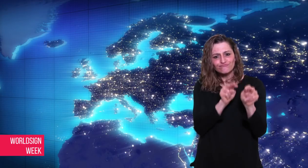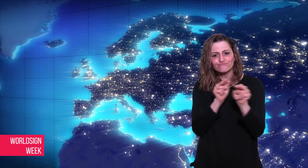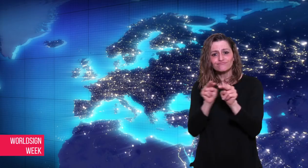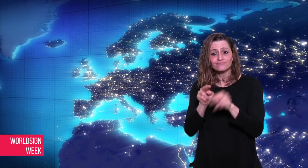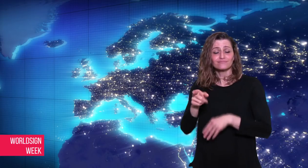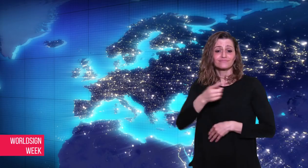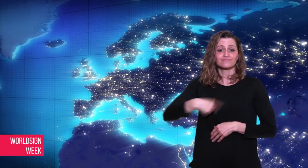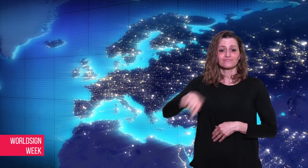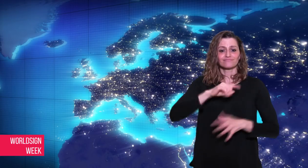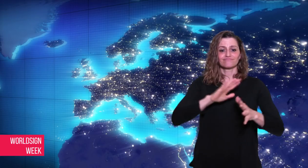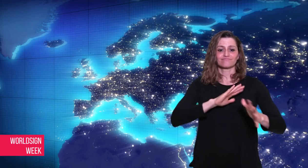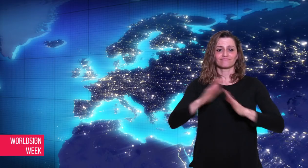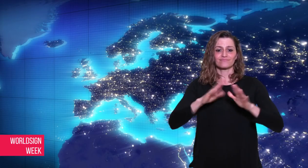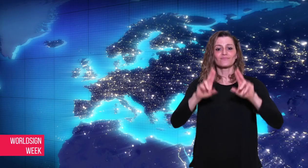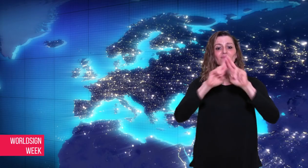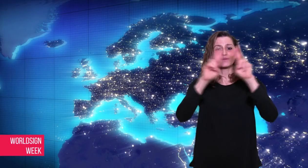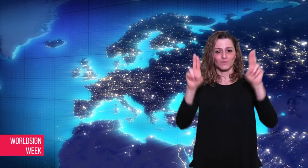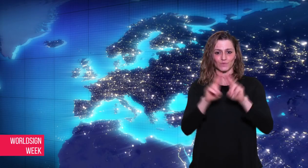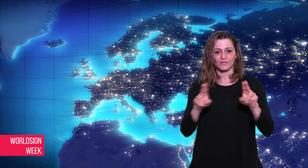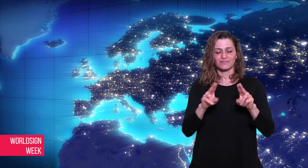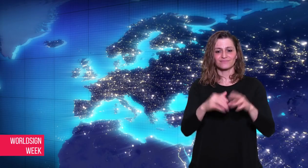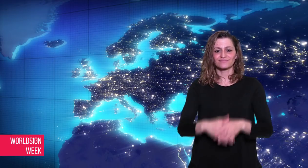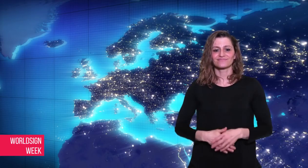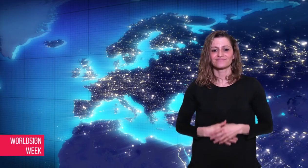all in International Sign.